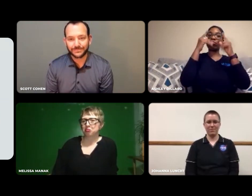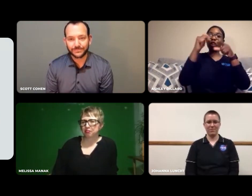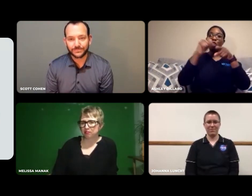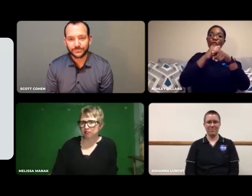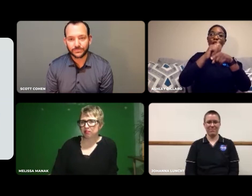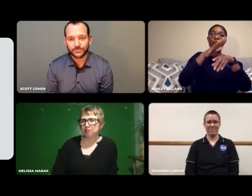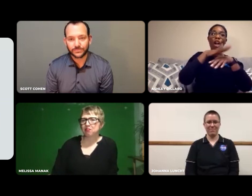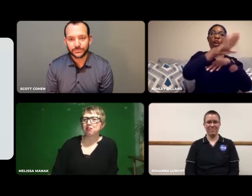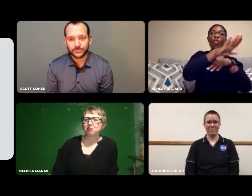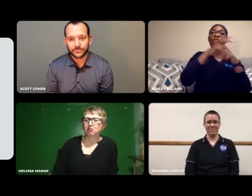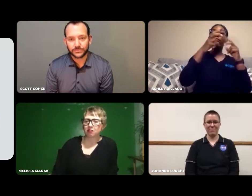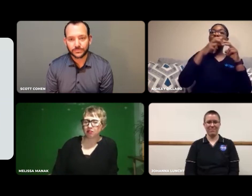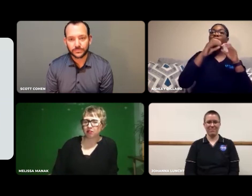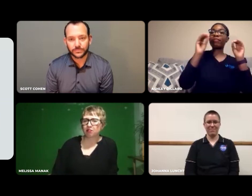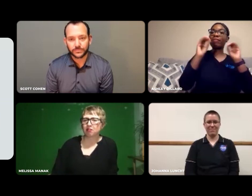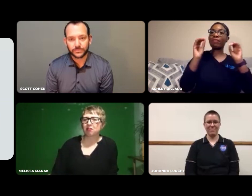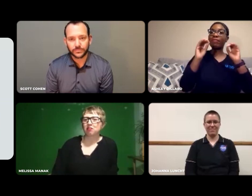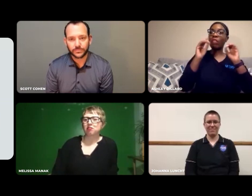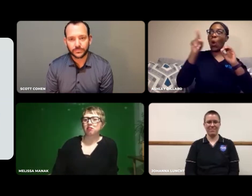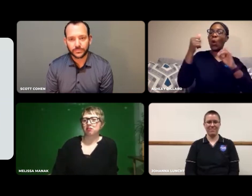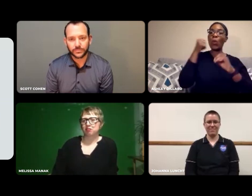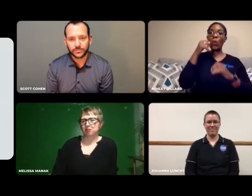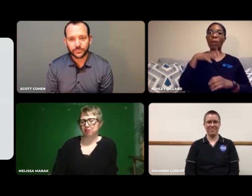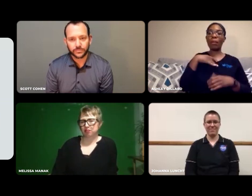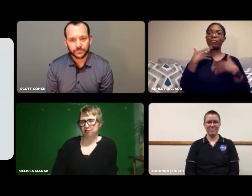Men seem to refuse to train or teach others.